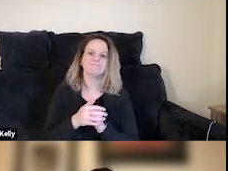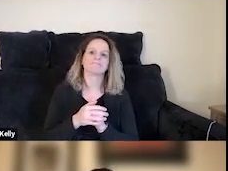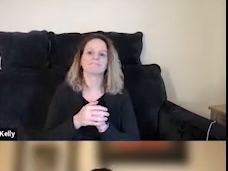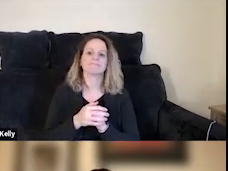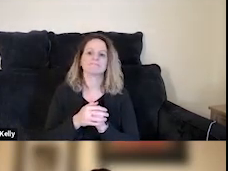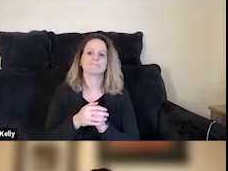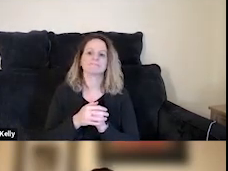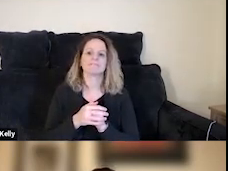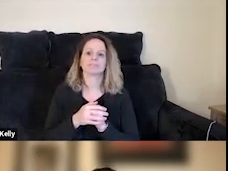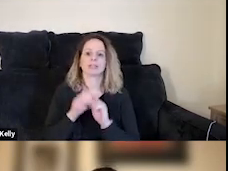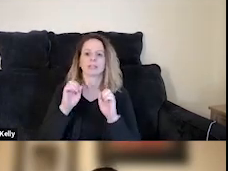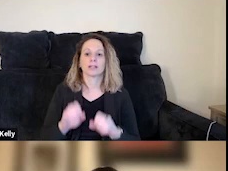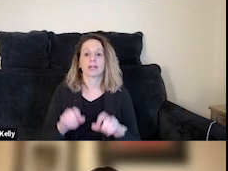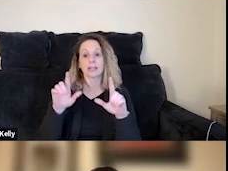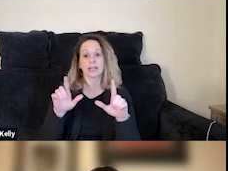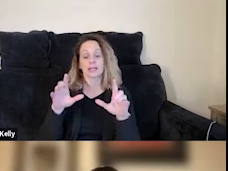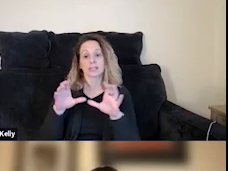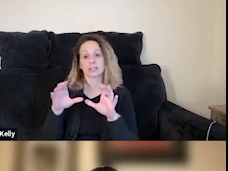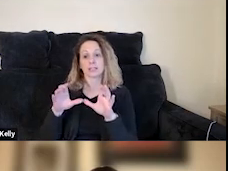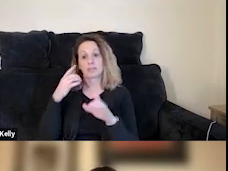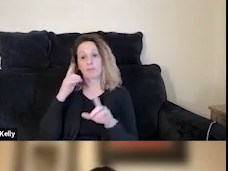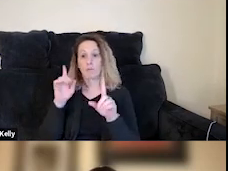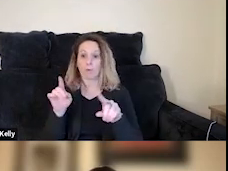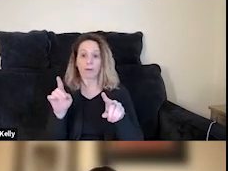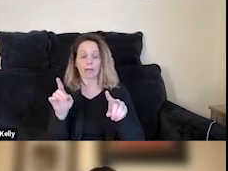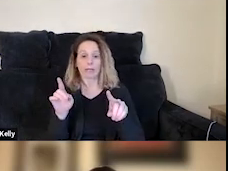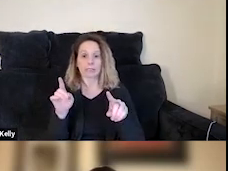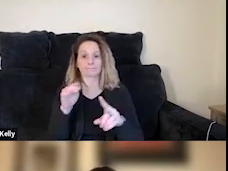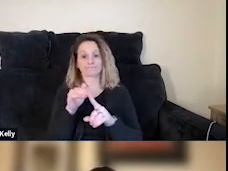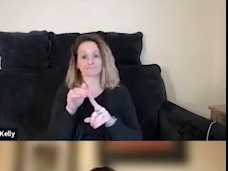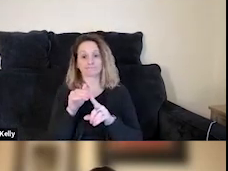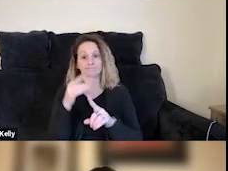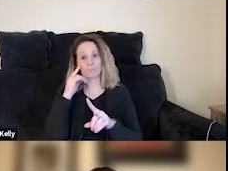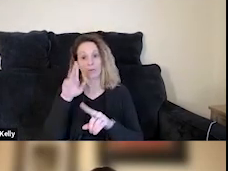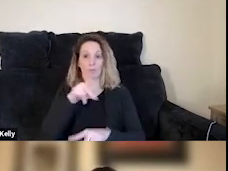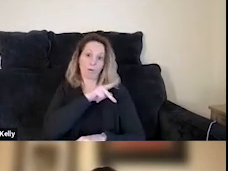So, you can download the certificate of attendance. Just as a reminder, it's for your personal portfolio.